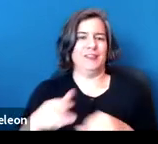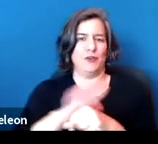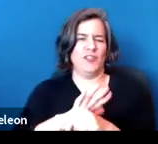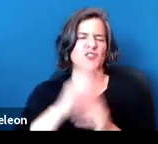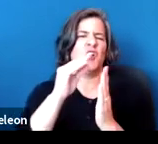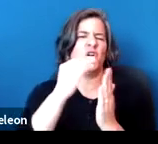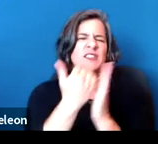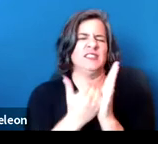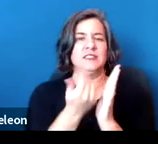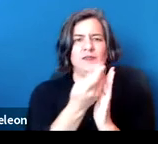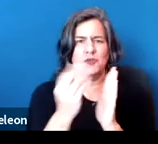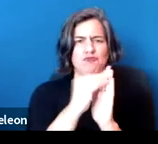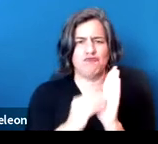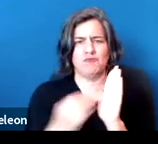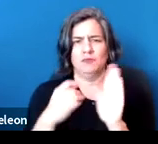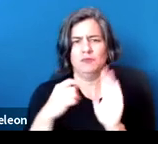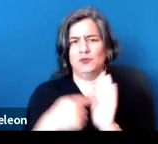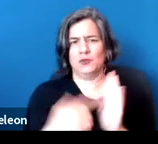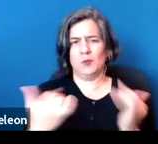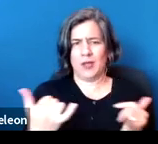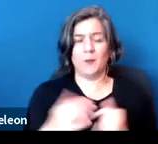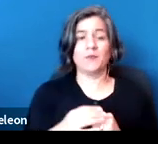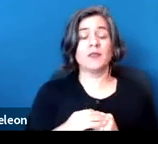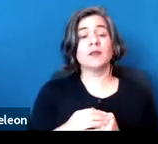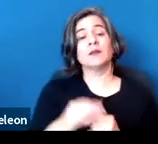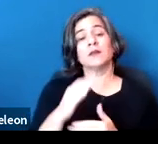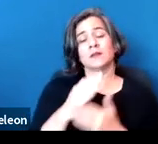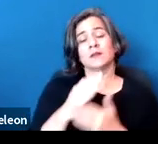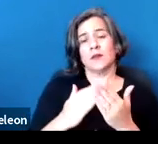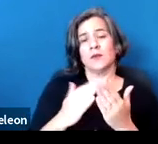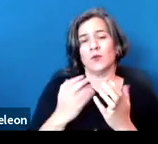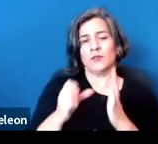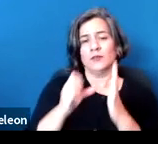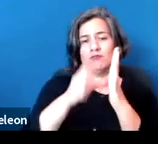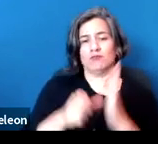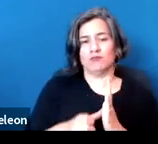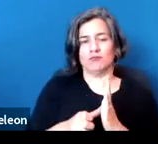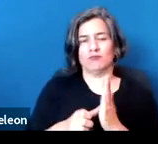And a couple that I wanted to emphasize which illustrates sort of the broad scope